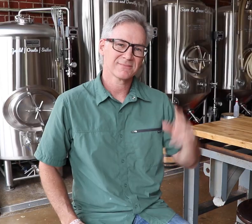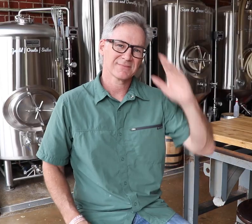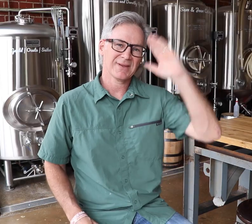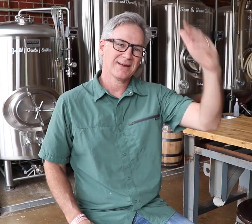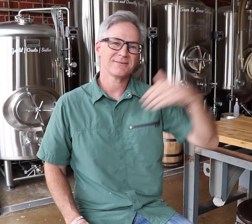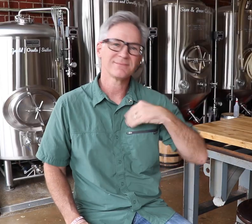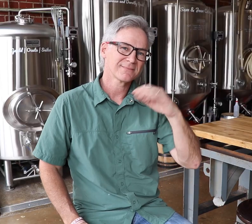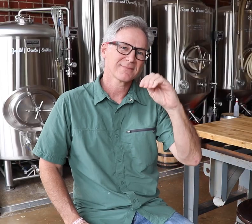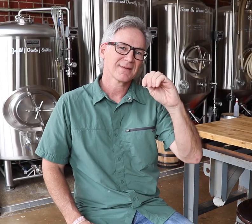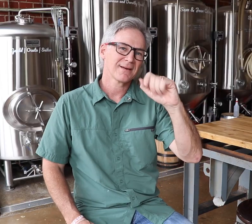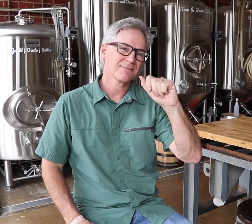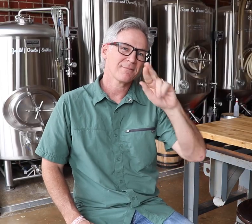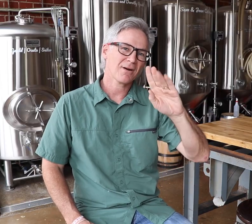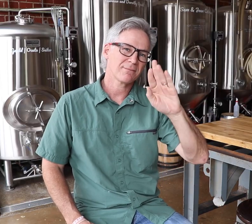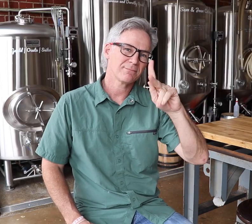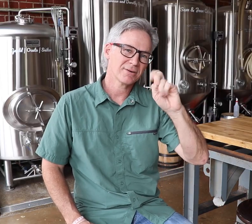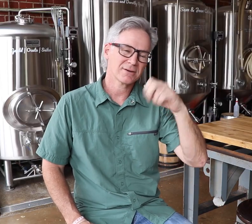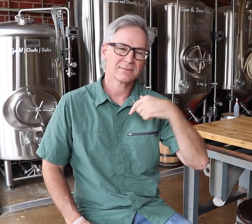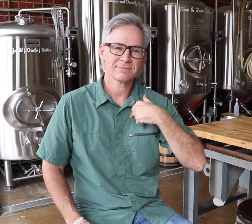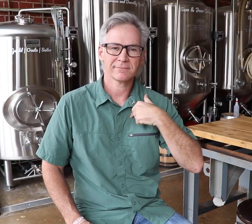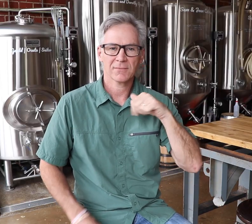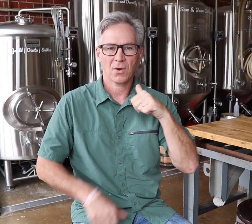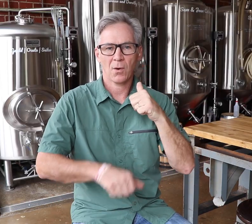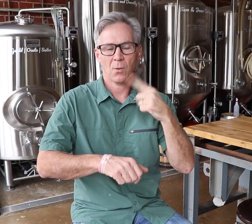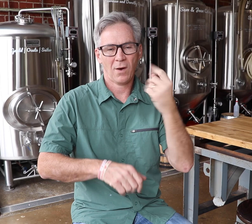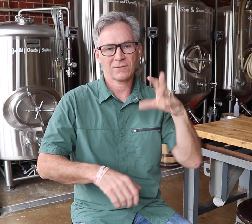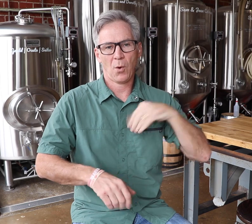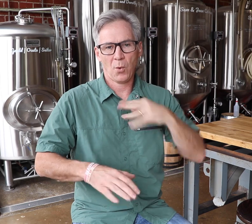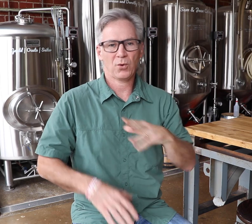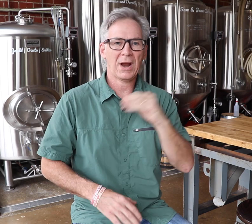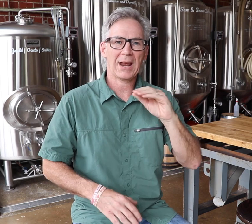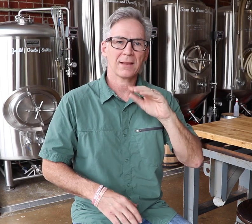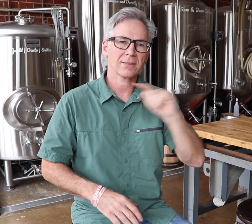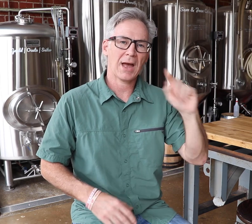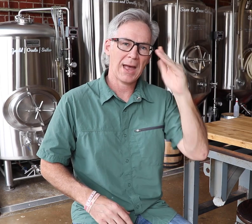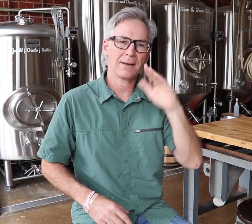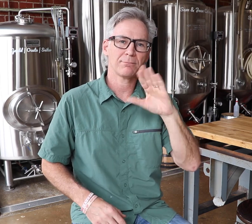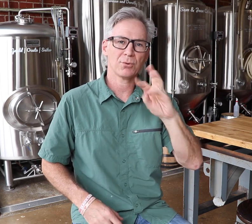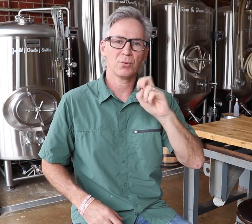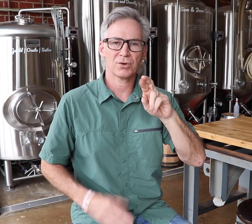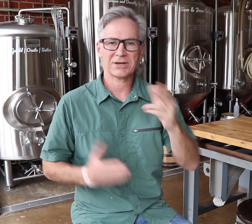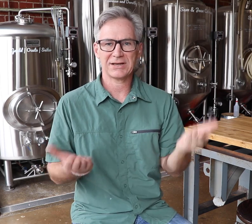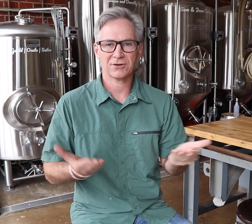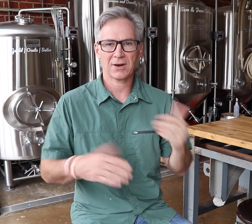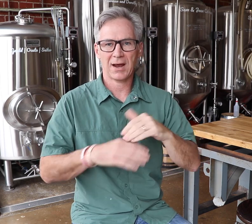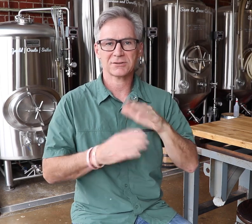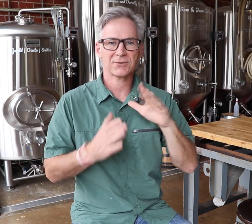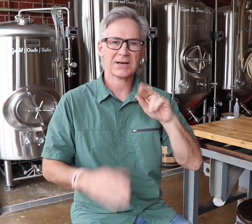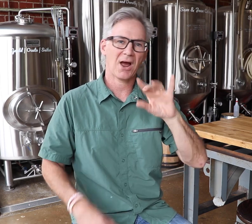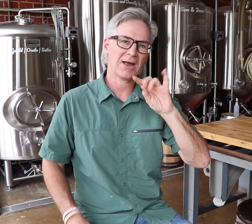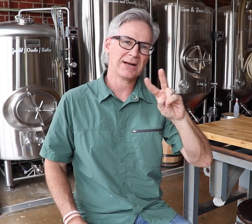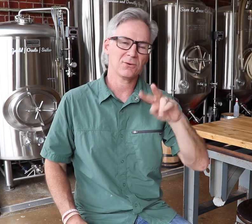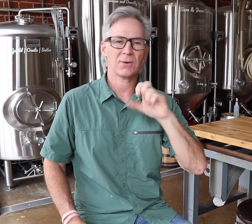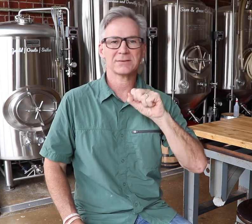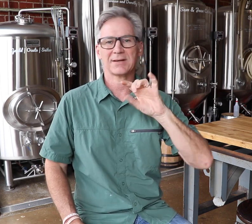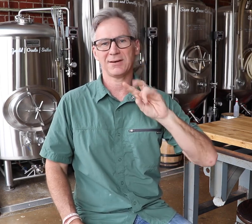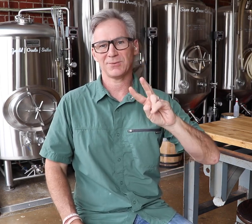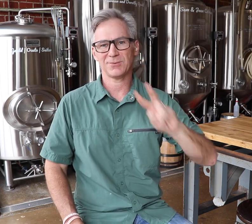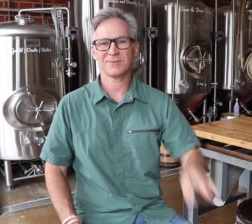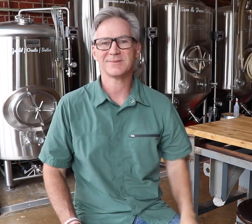Hello! I’m Mark Burke, I’m one of the owners and the head brewer here at Streetcar 82.